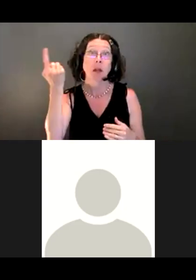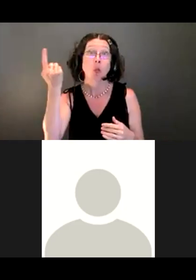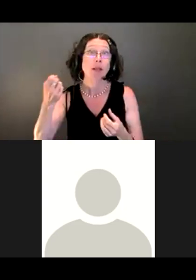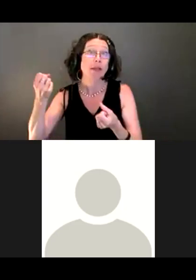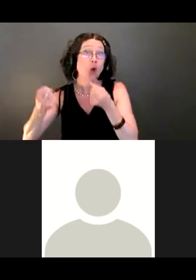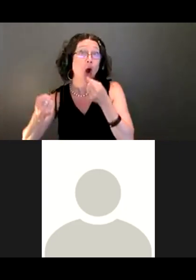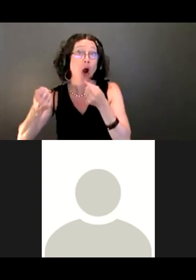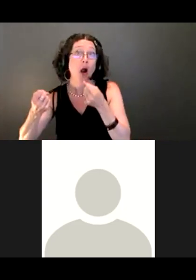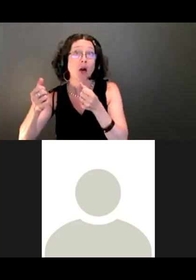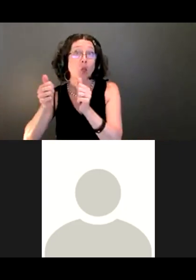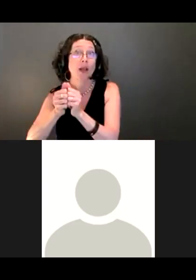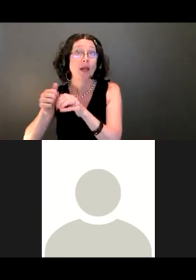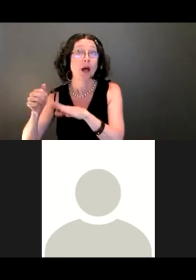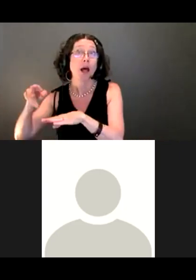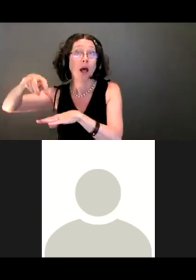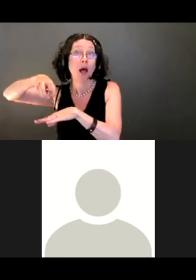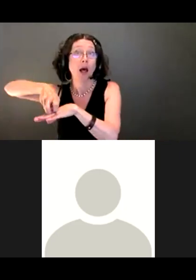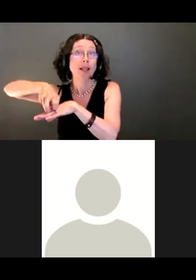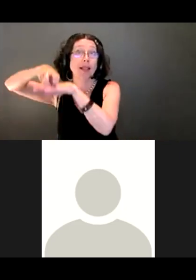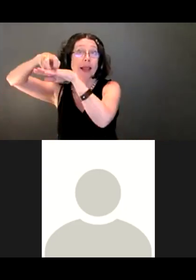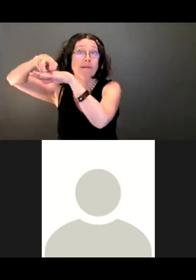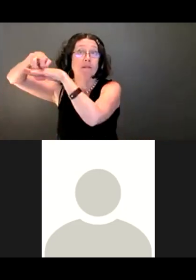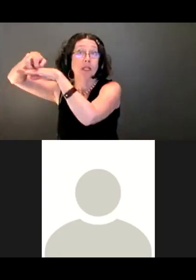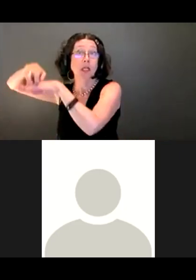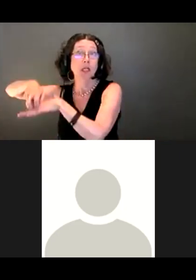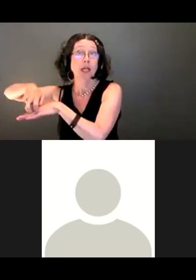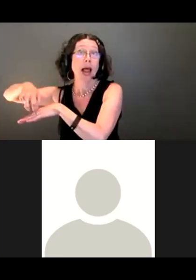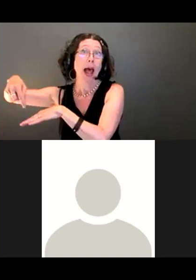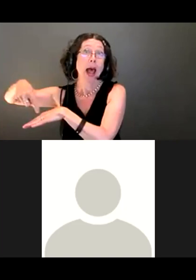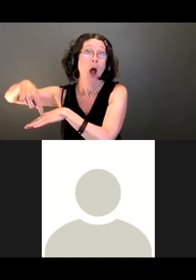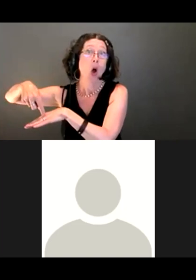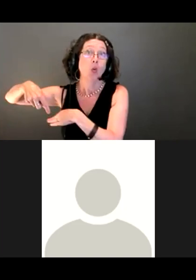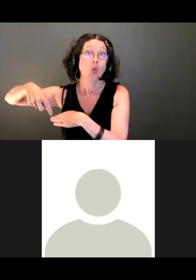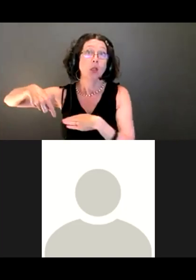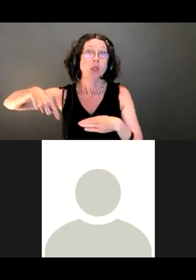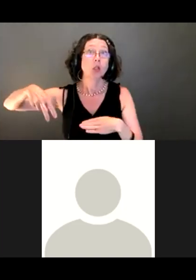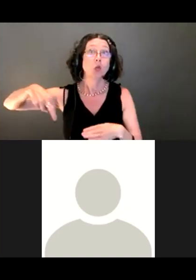lift out to the trail and be able to move up the trail to